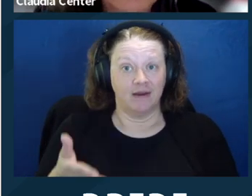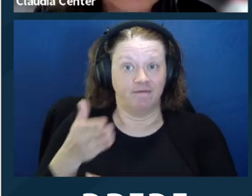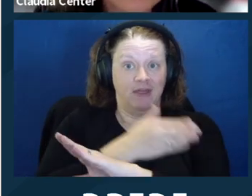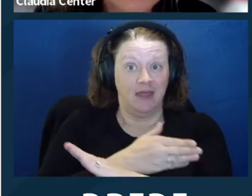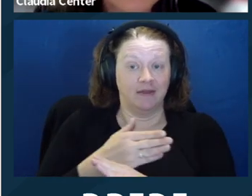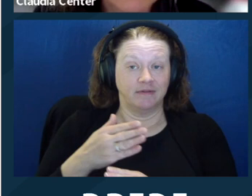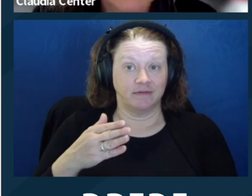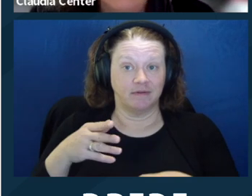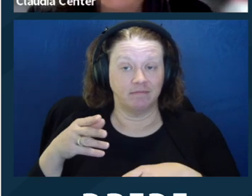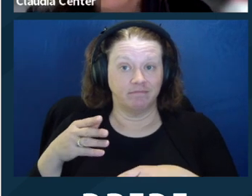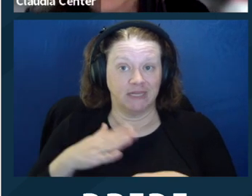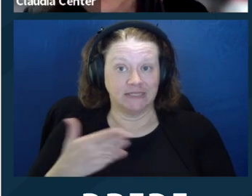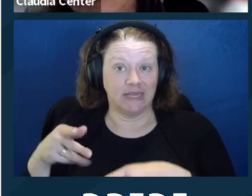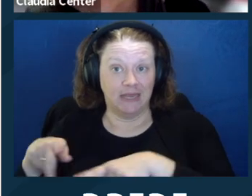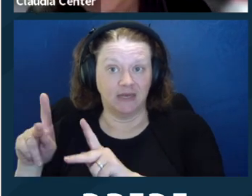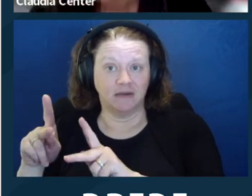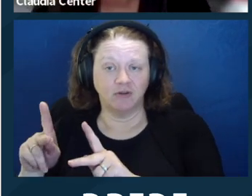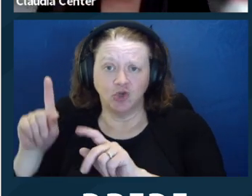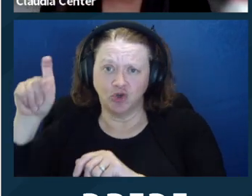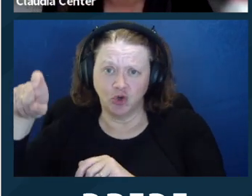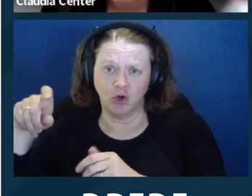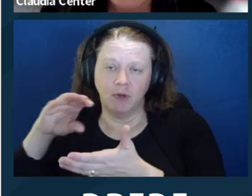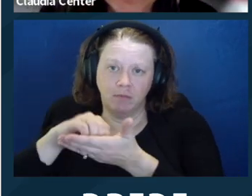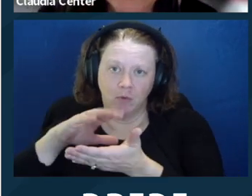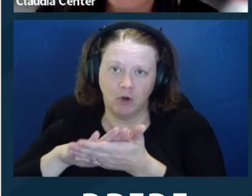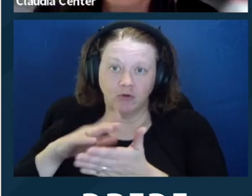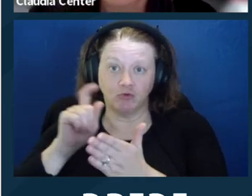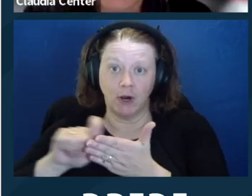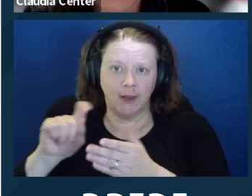Next slide. So there has been some criticism of this ethics